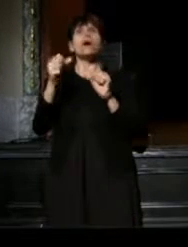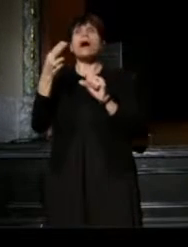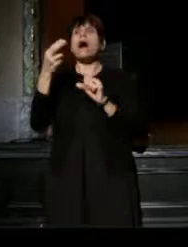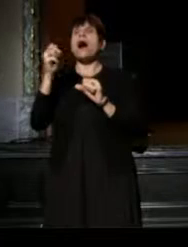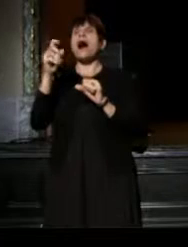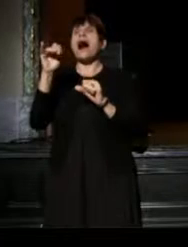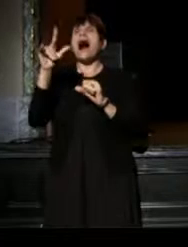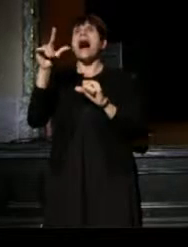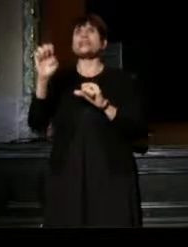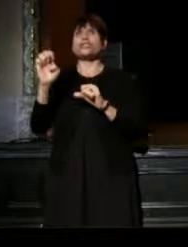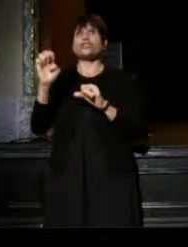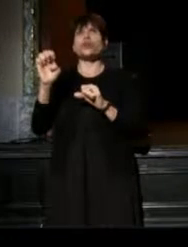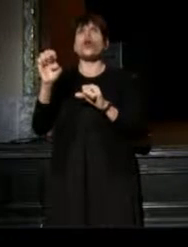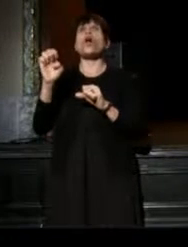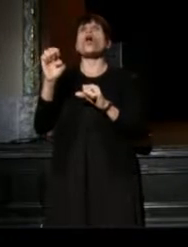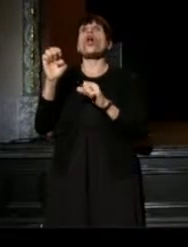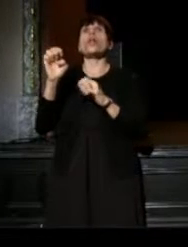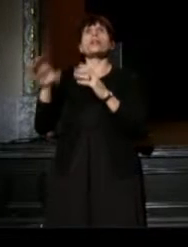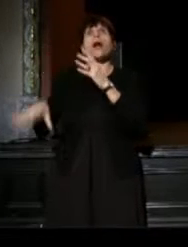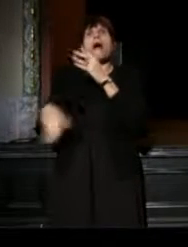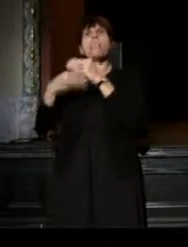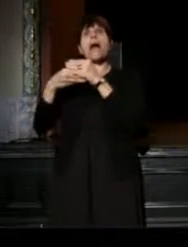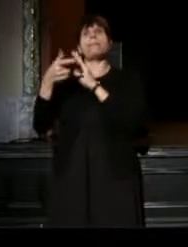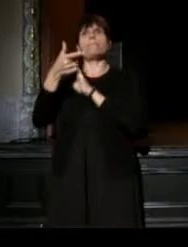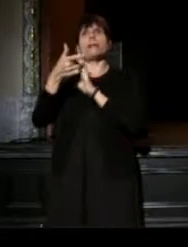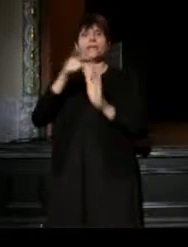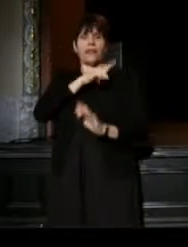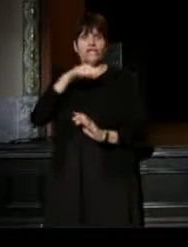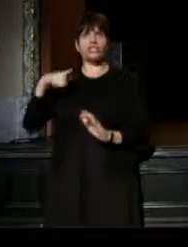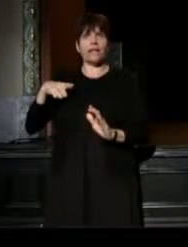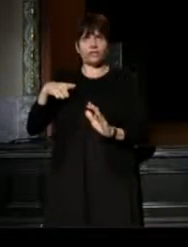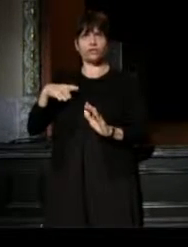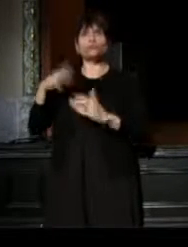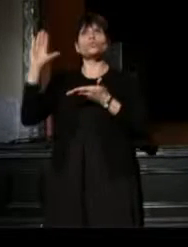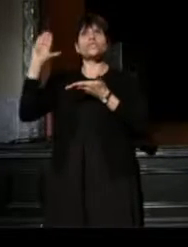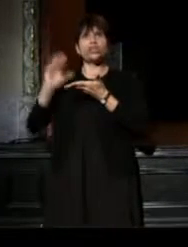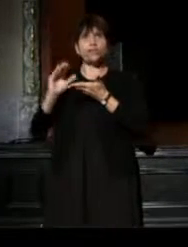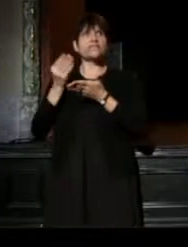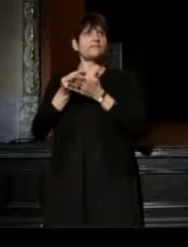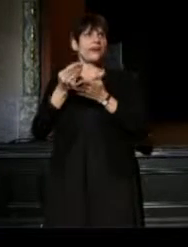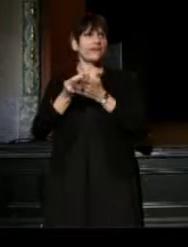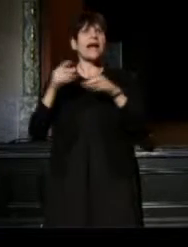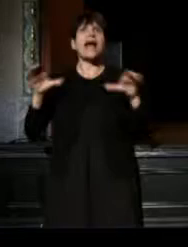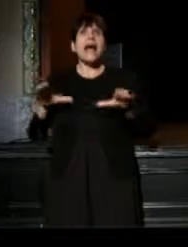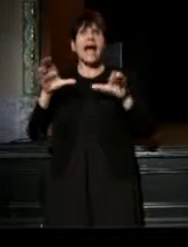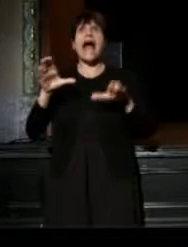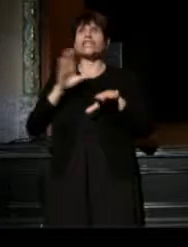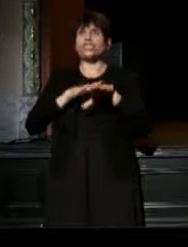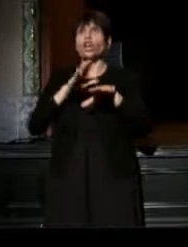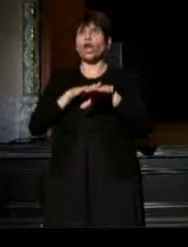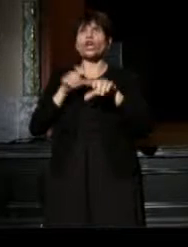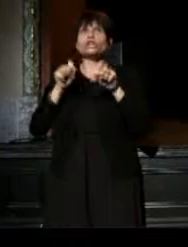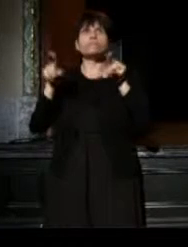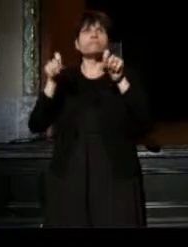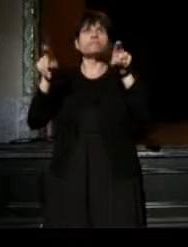to decrease funding. So, please, please respond to action alerts that will come to you in the next week